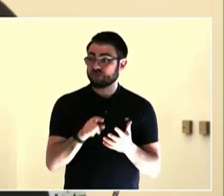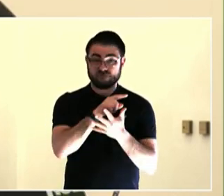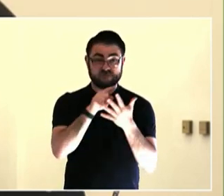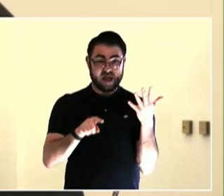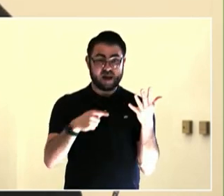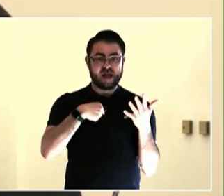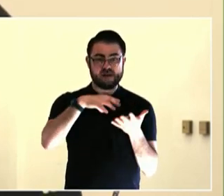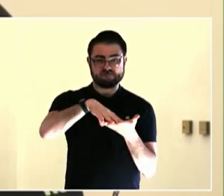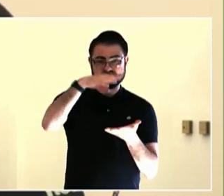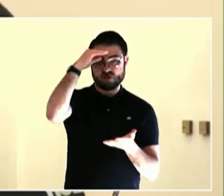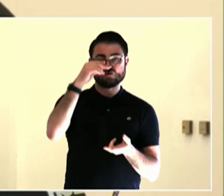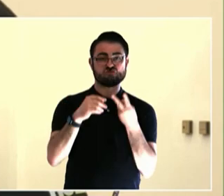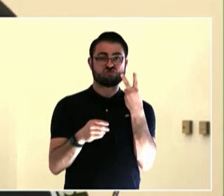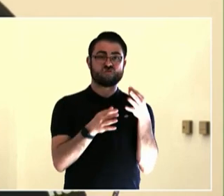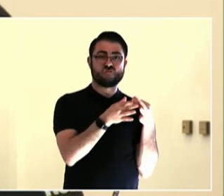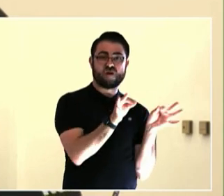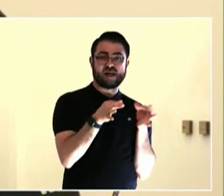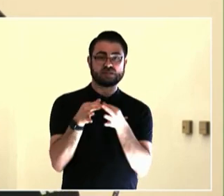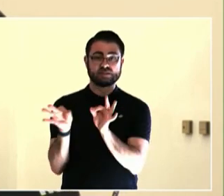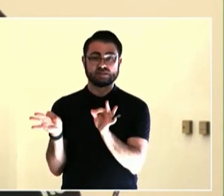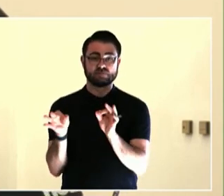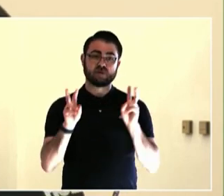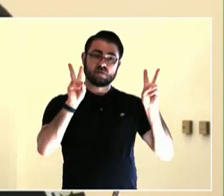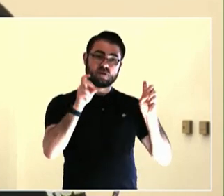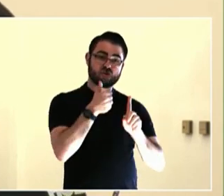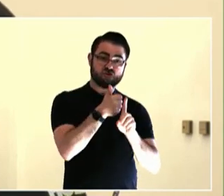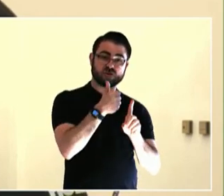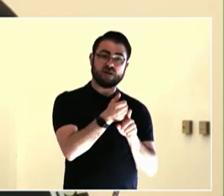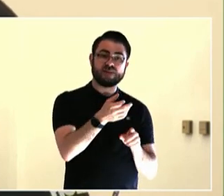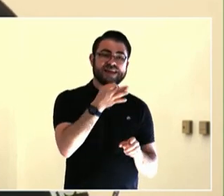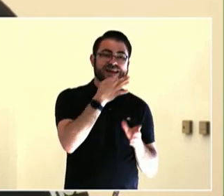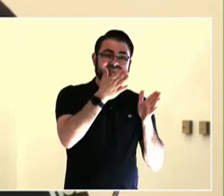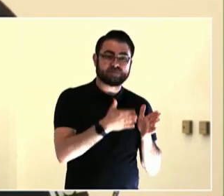village or a QA village in downtown and there was a woman